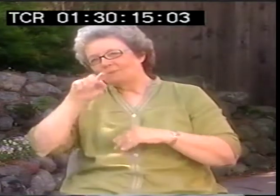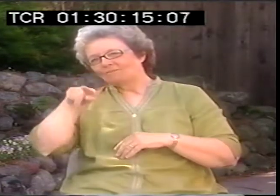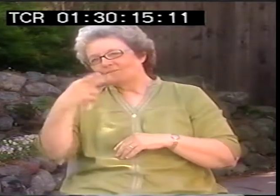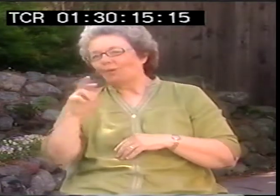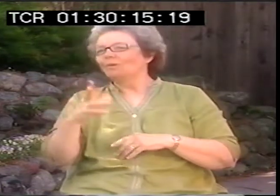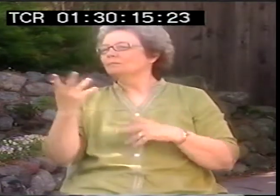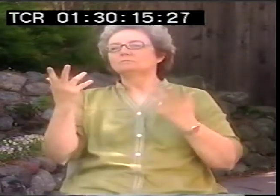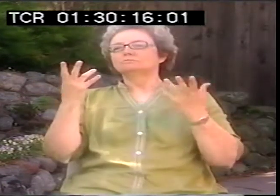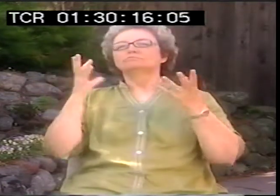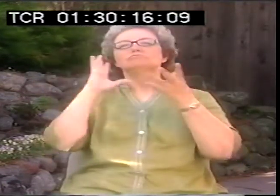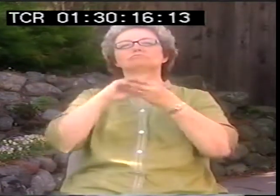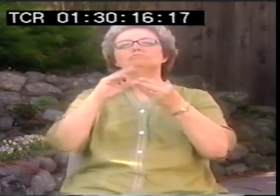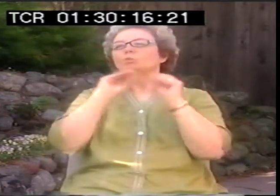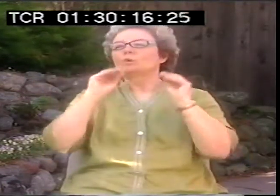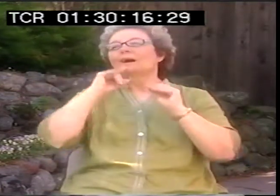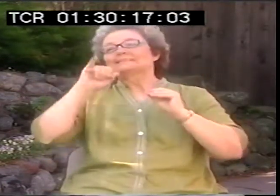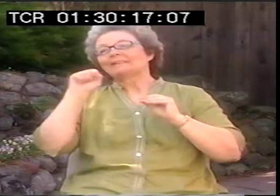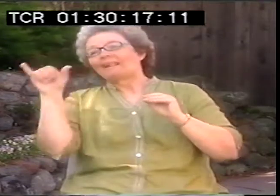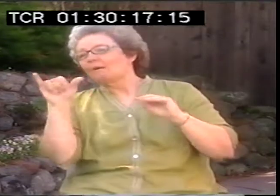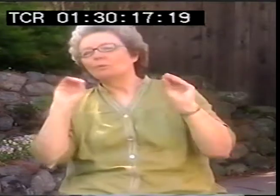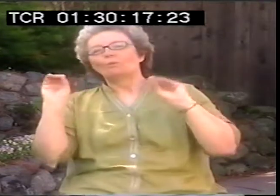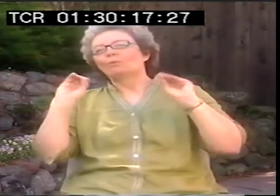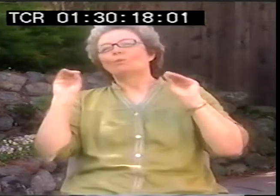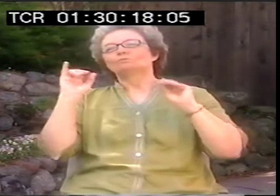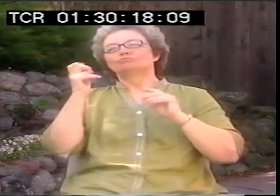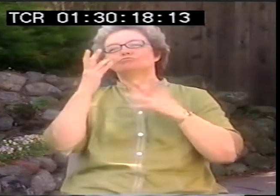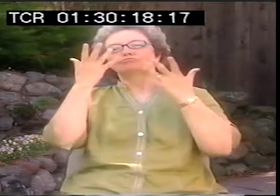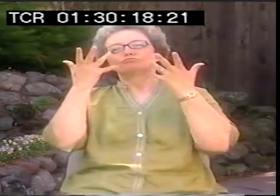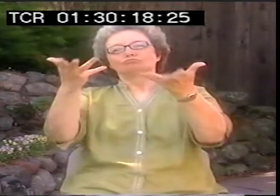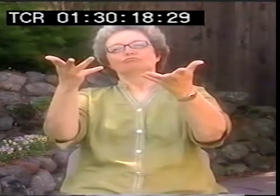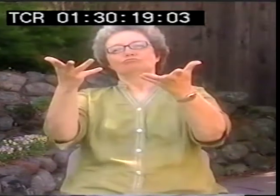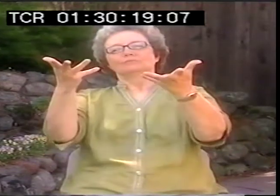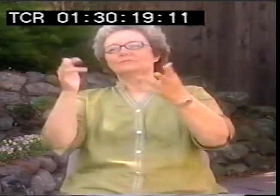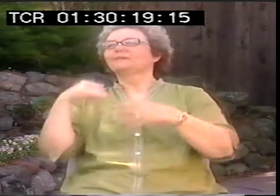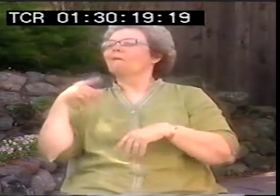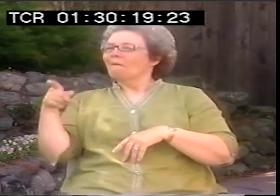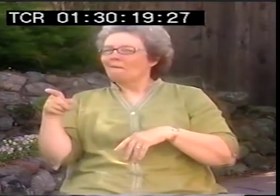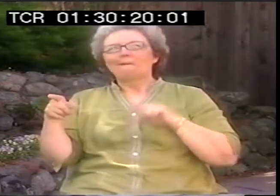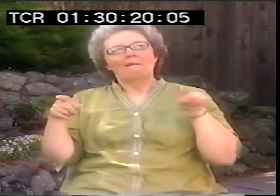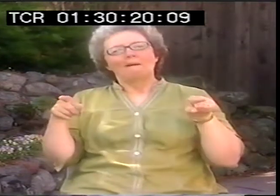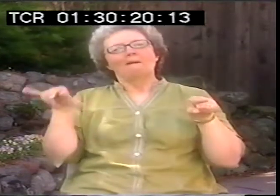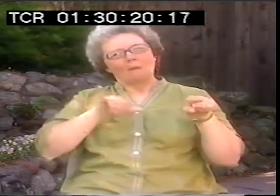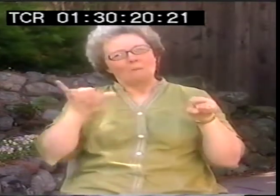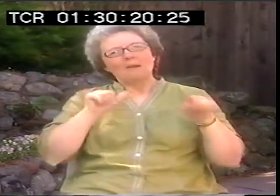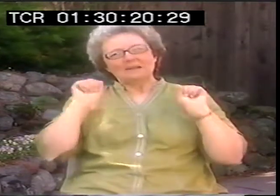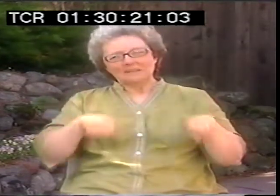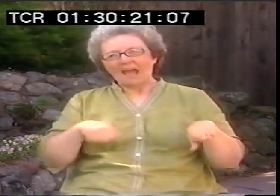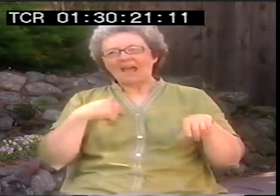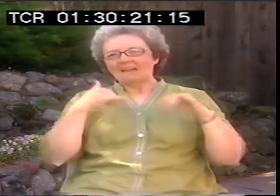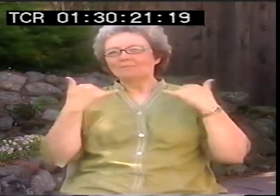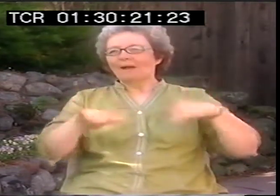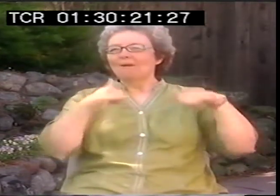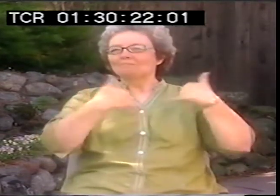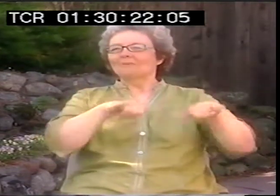Metaphors, as well. Metaphors don't employ the uses of like and as like similes do.